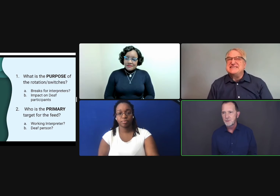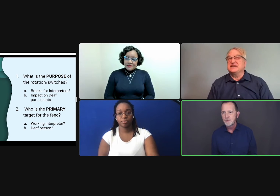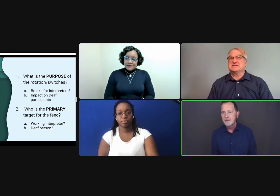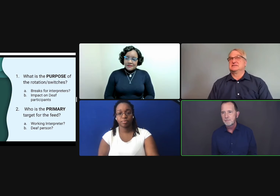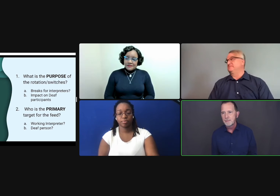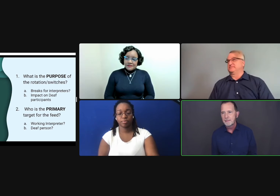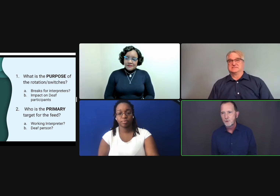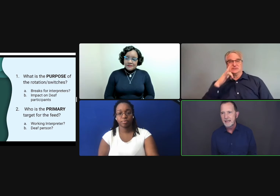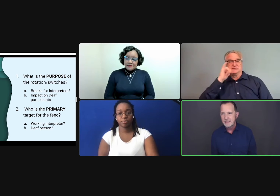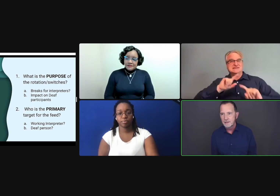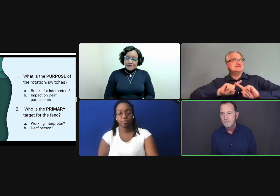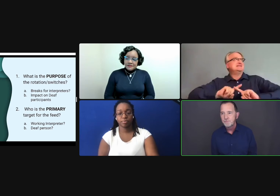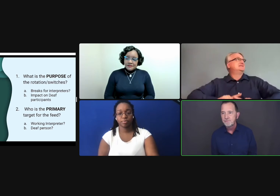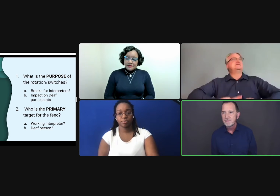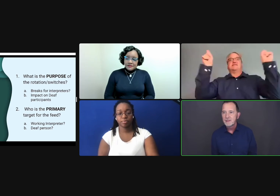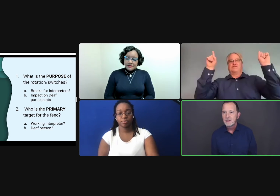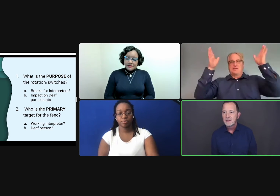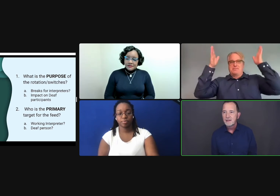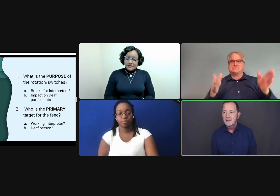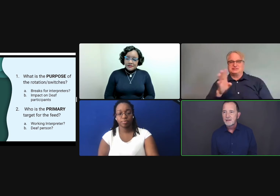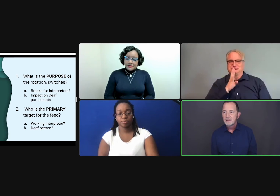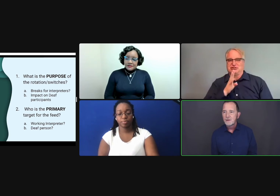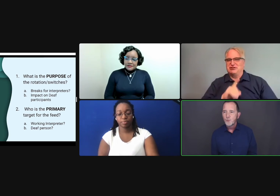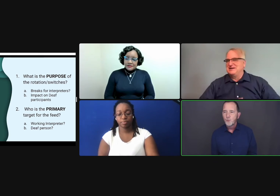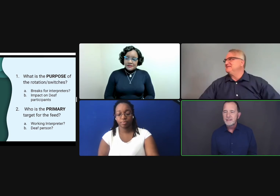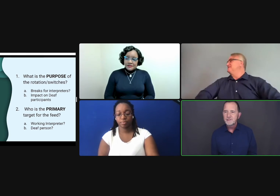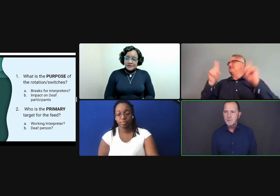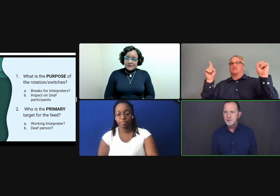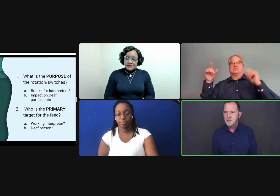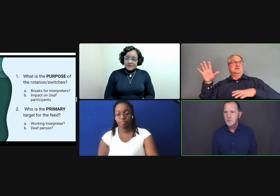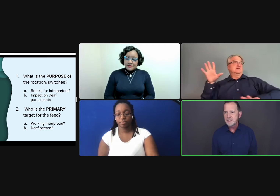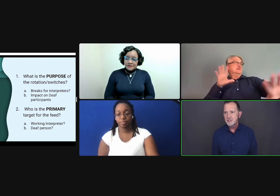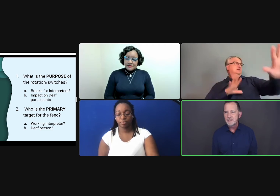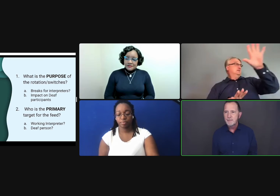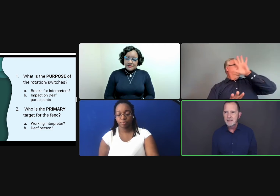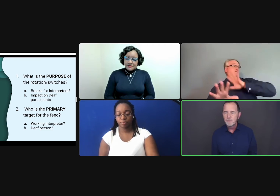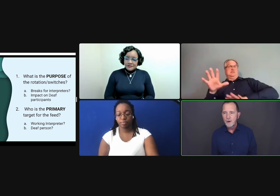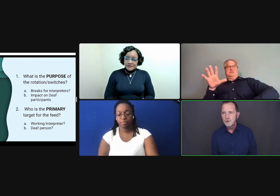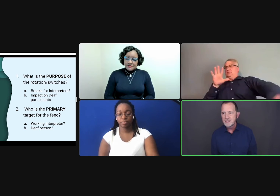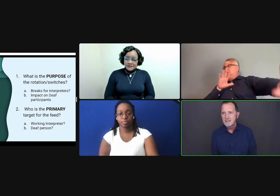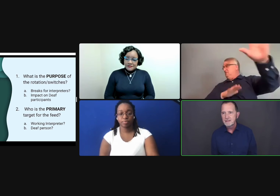which would be more ideal. When the interpreters switch in the middle of one person's